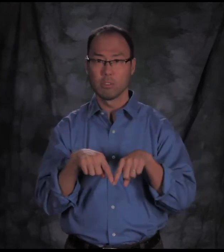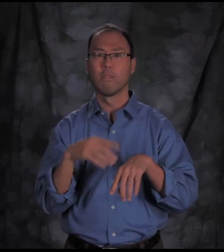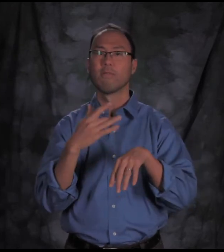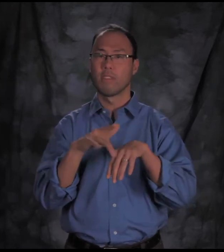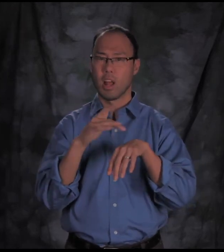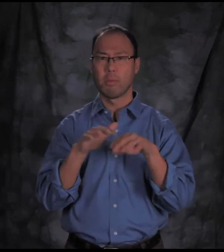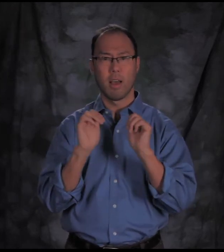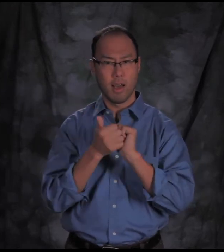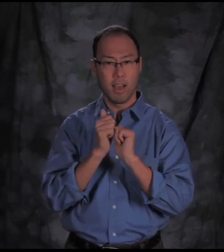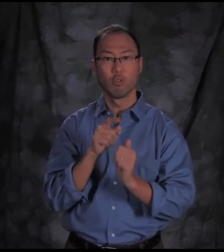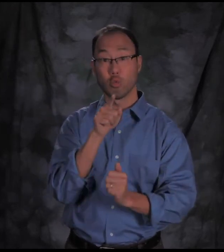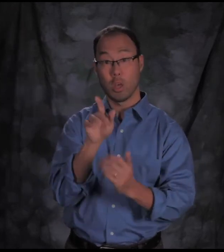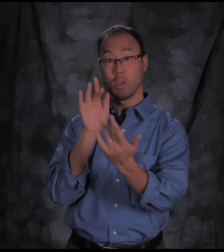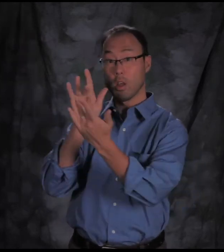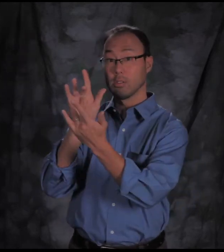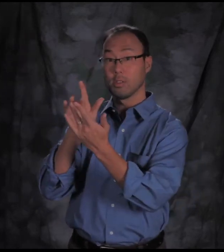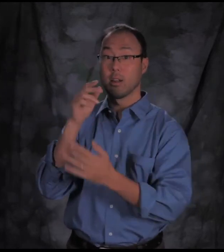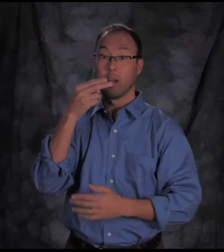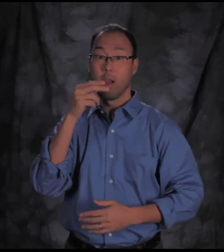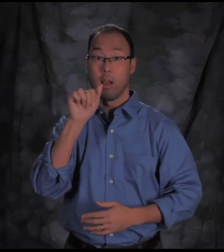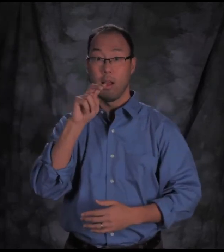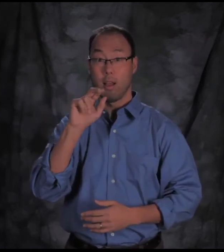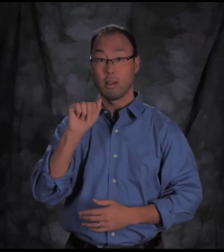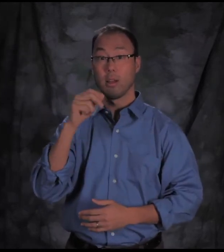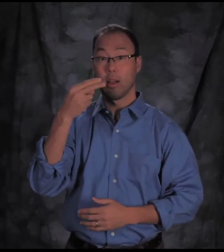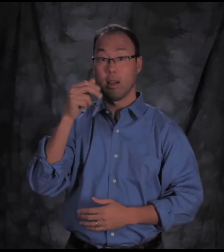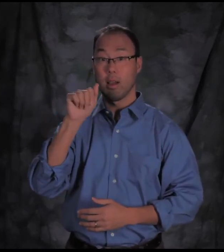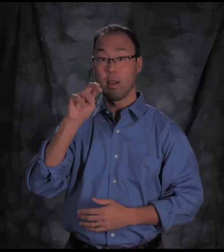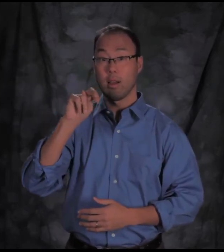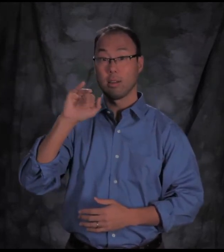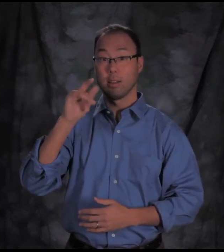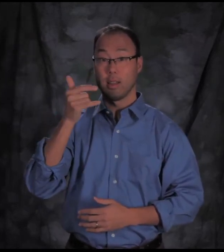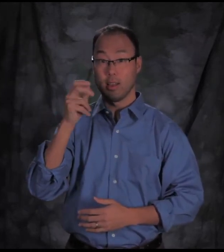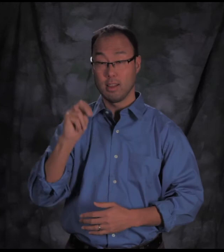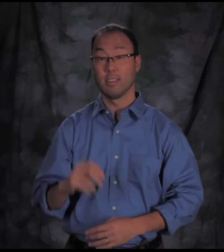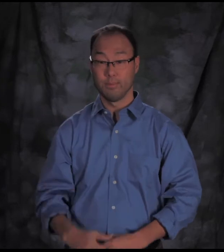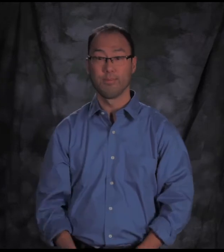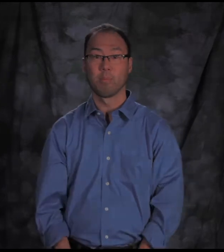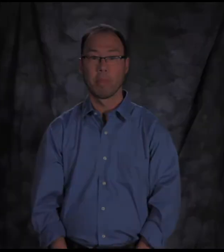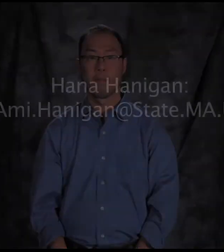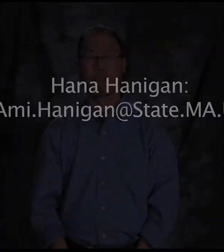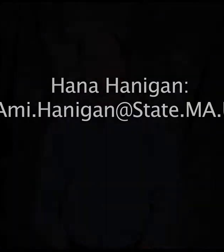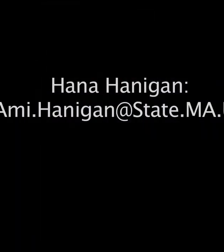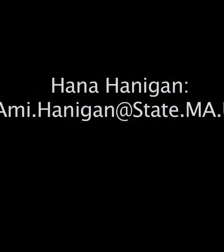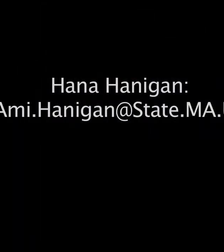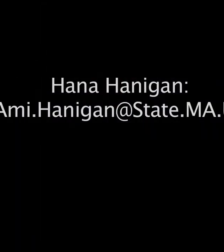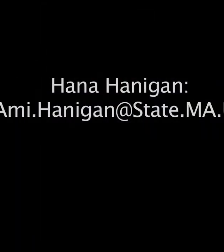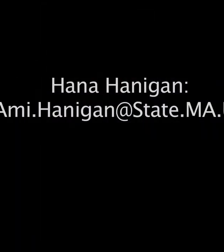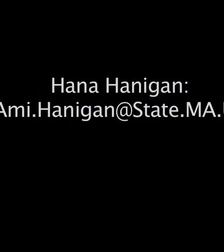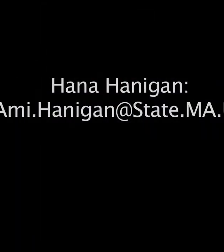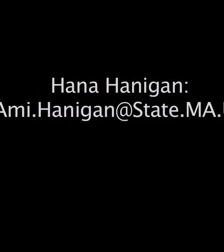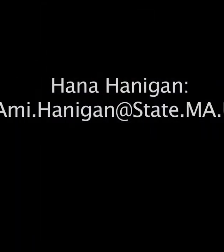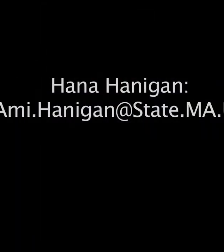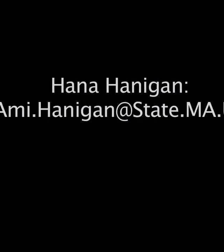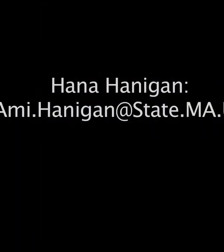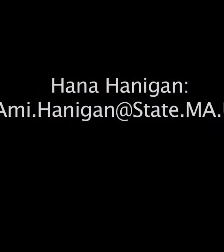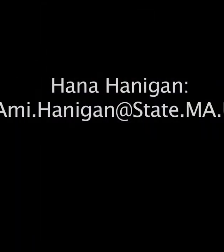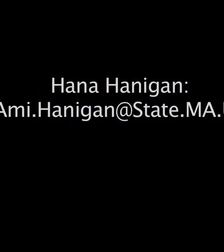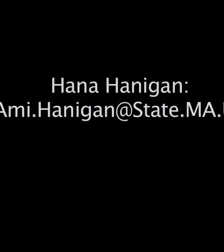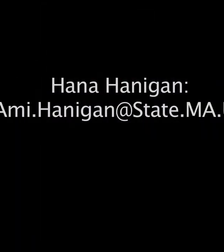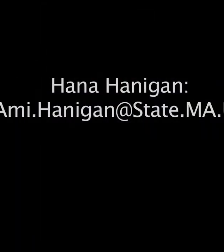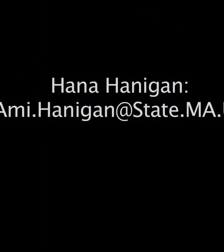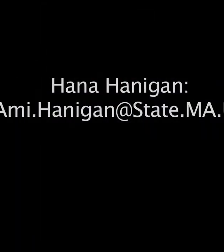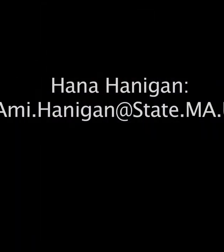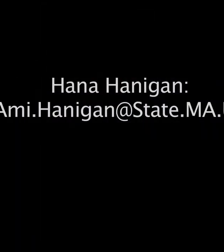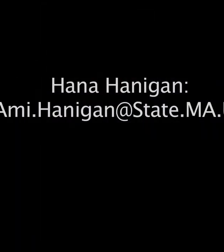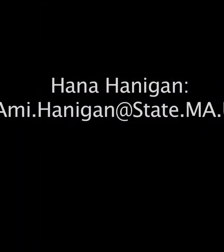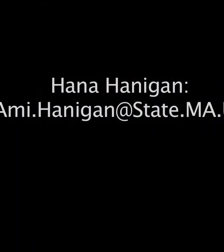Nomination forms are available by contacting Hana Hanigan at this e-mail address: